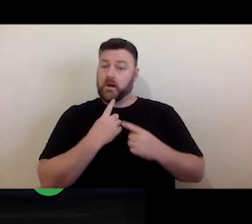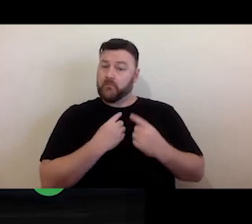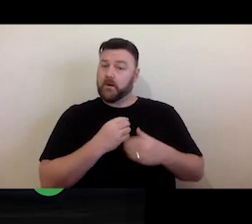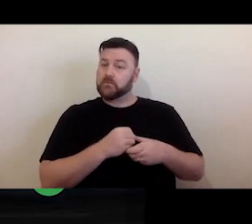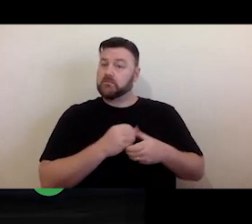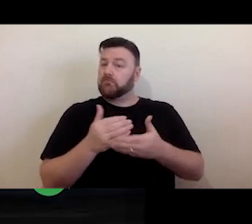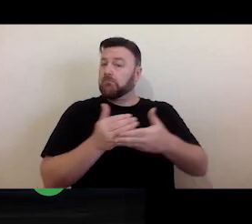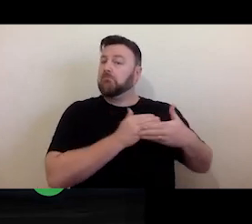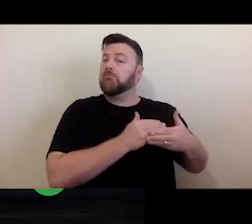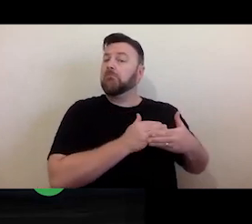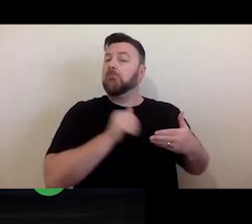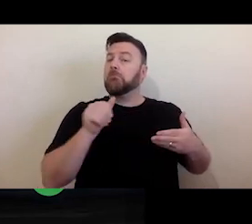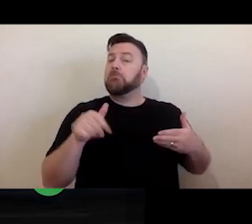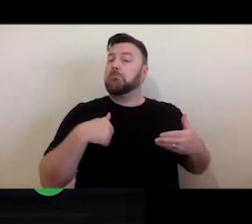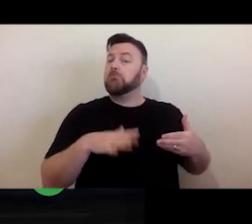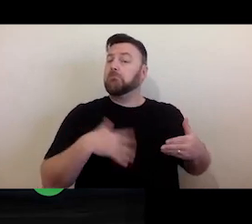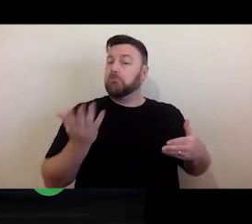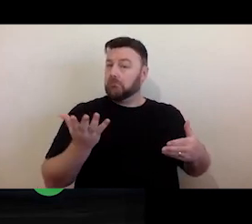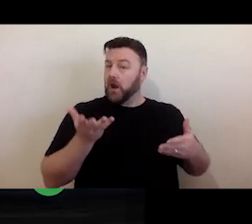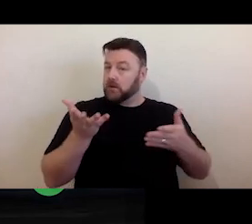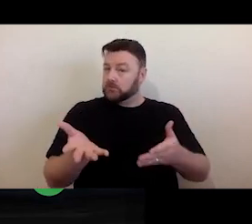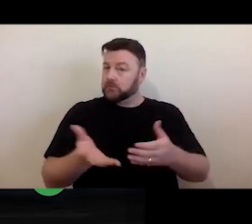result. Or they may way, "We're -- may say, "We are willing to give you